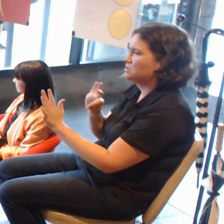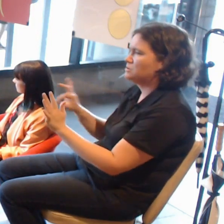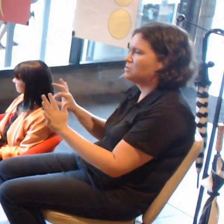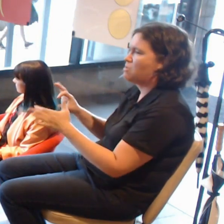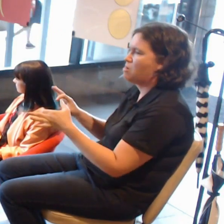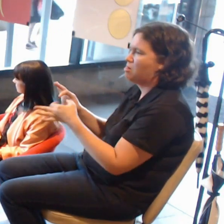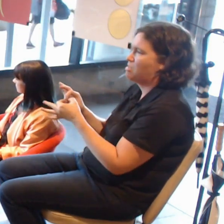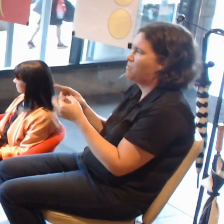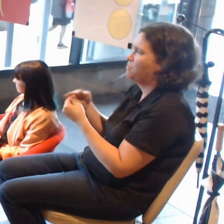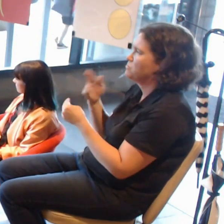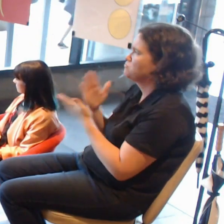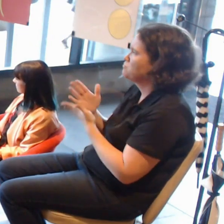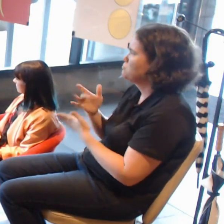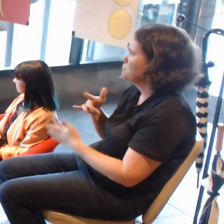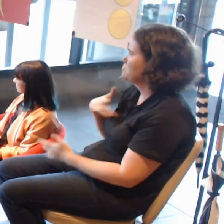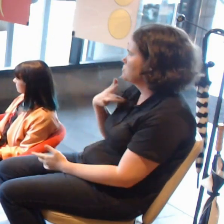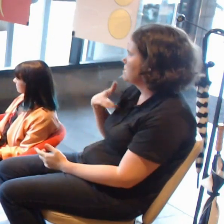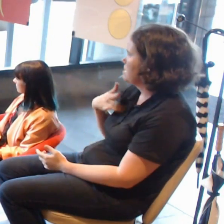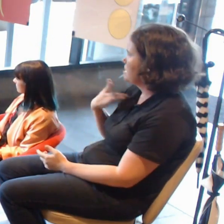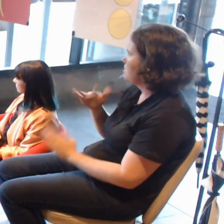where do you see the role of galleries fitting in?